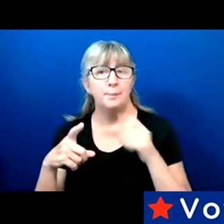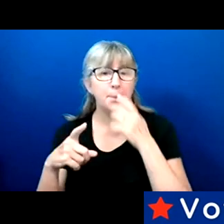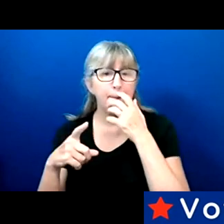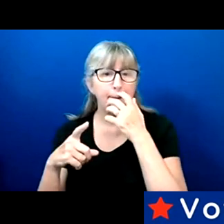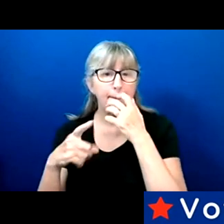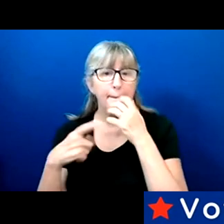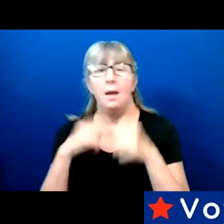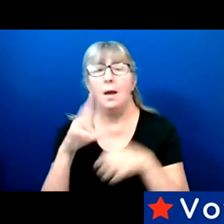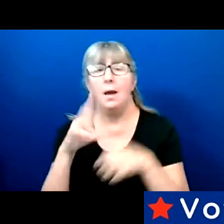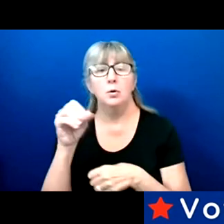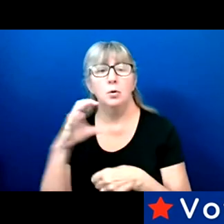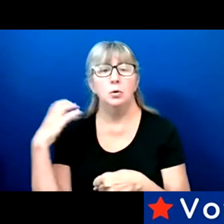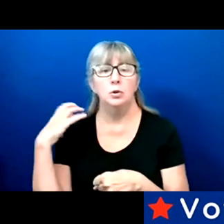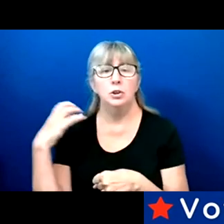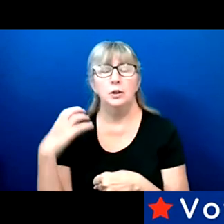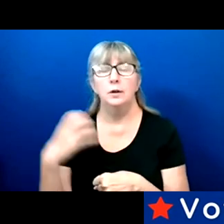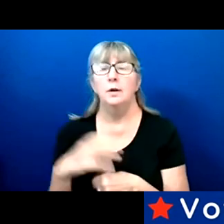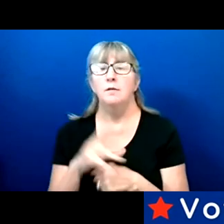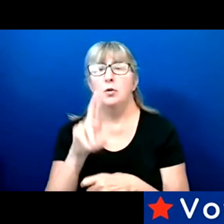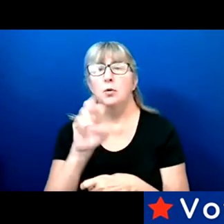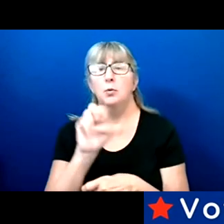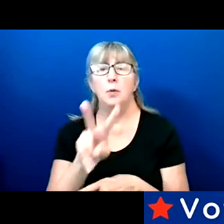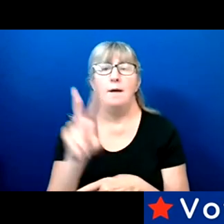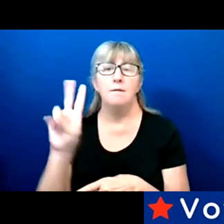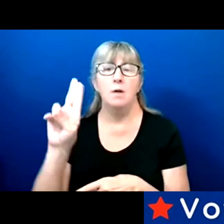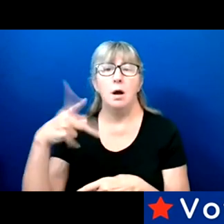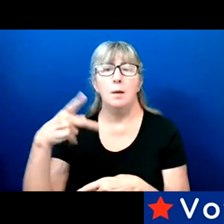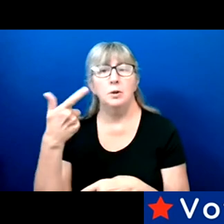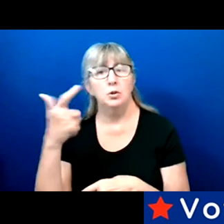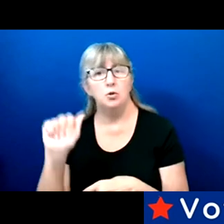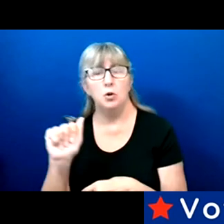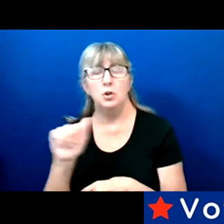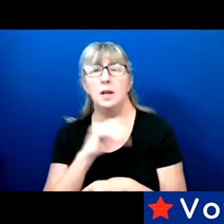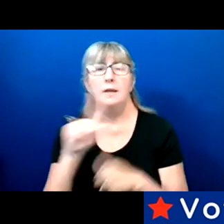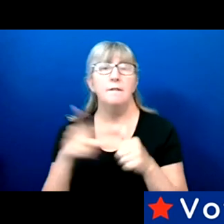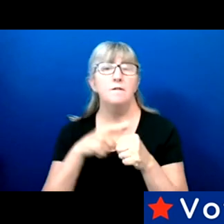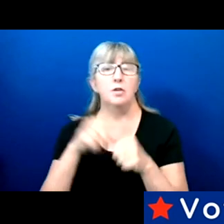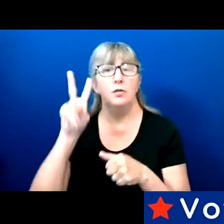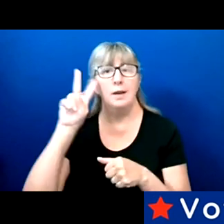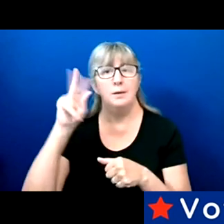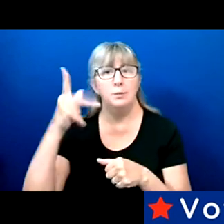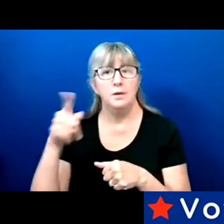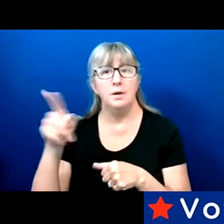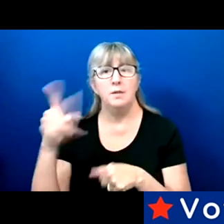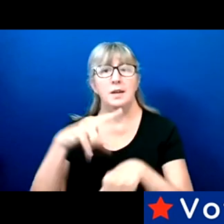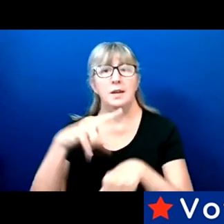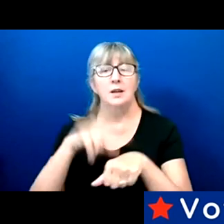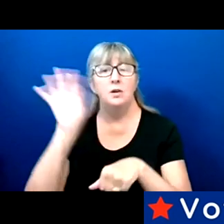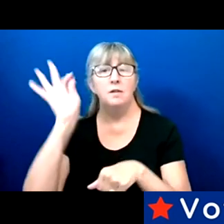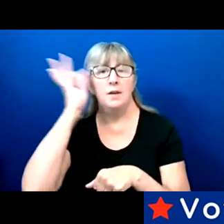I'm also the first Vice President of the National Federation of the Blind of Georgia.